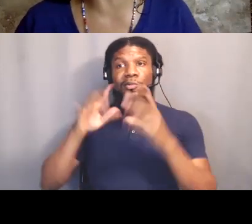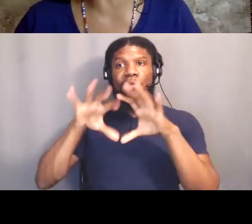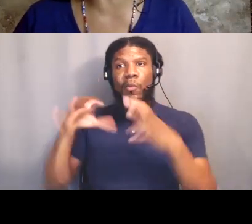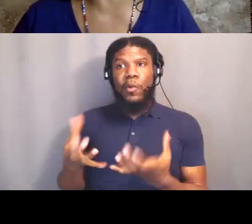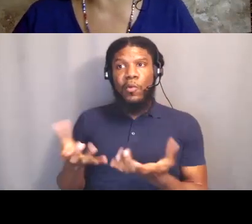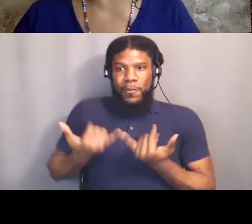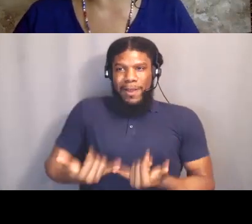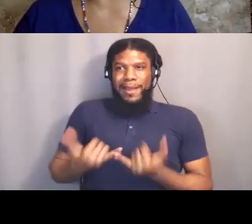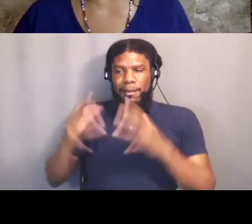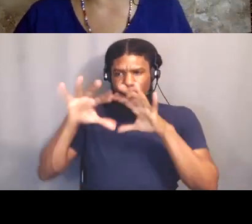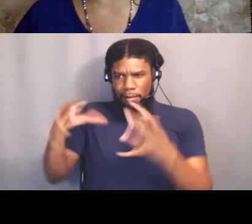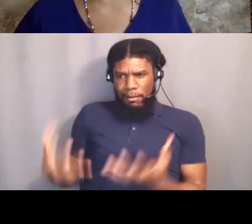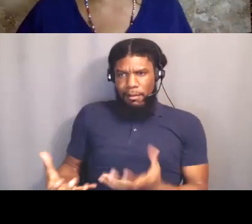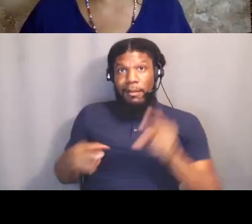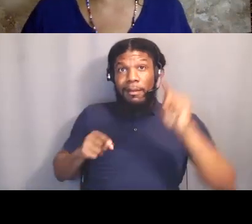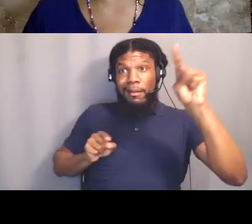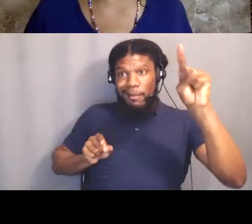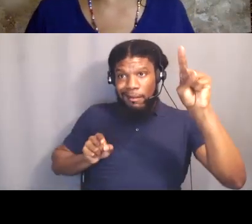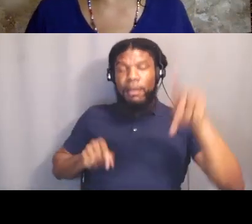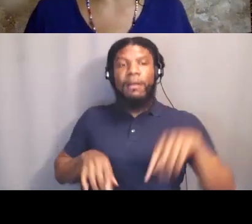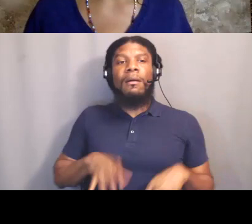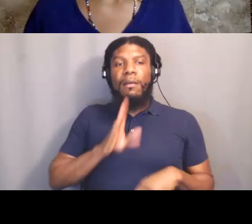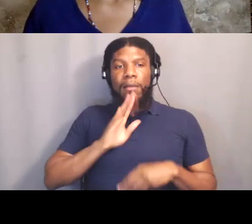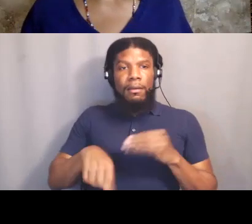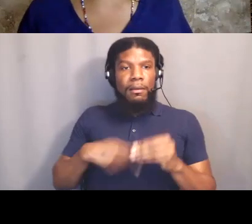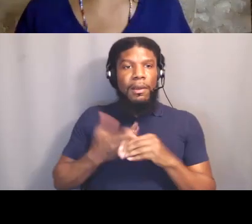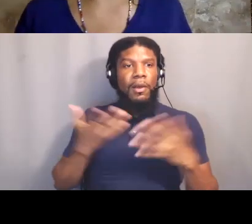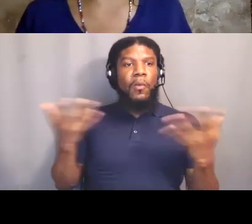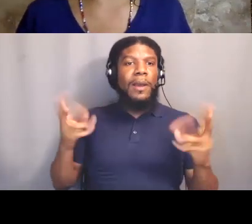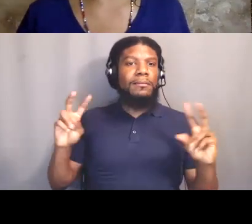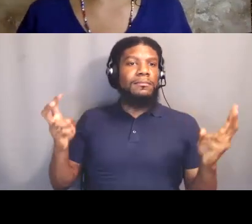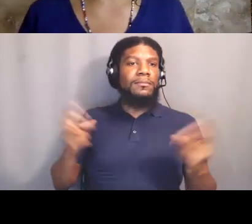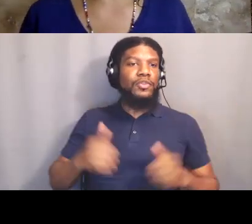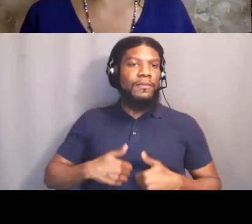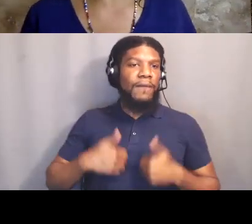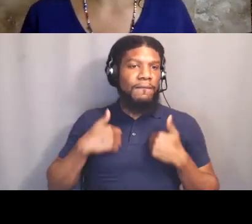pending revolution, survival pending revolution and we said that there are